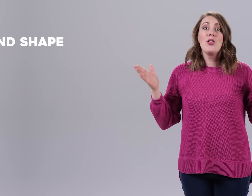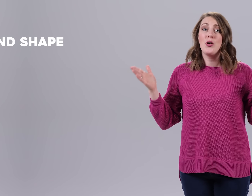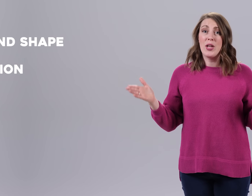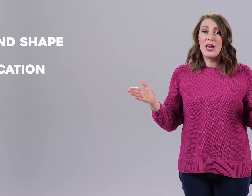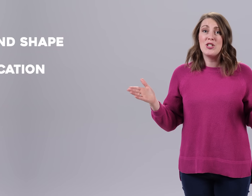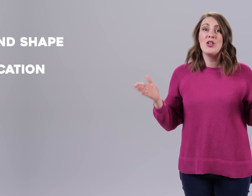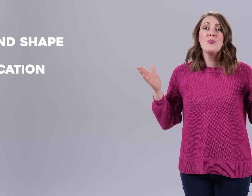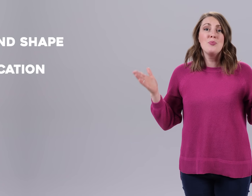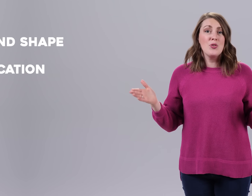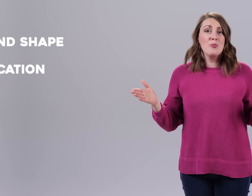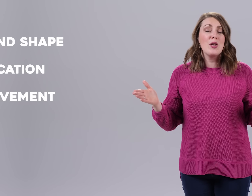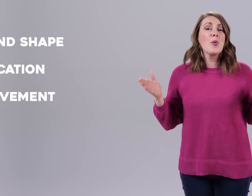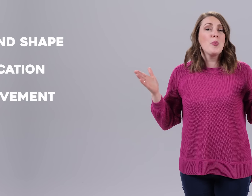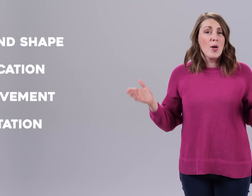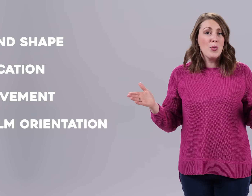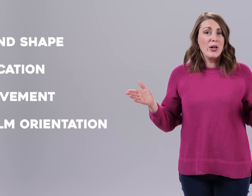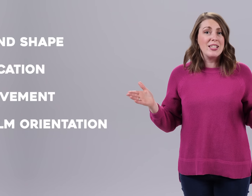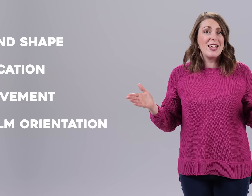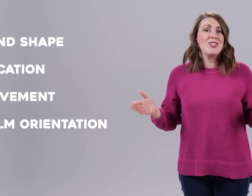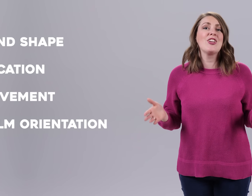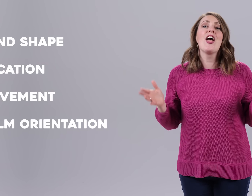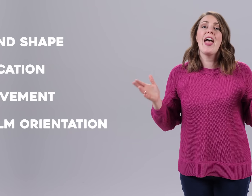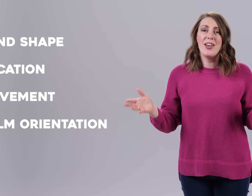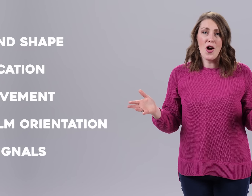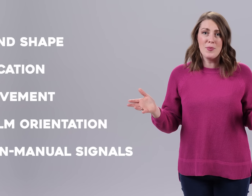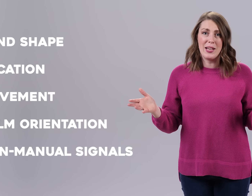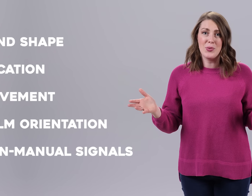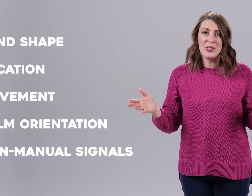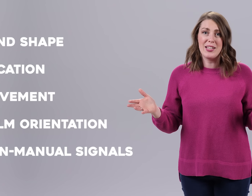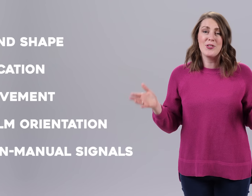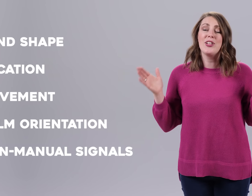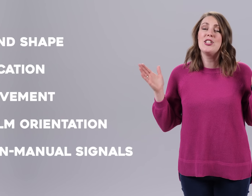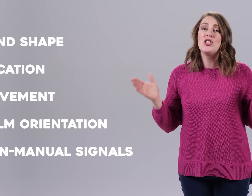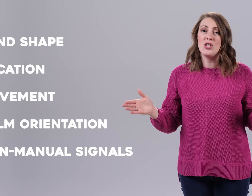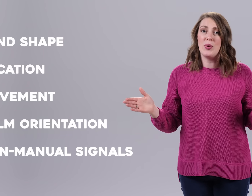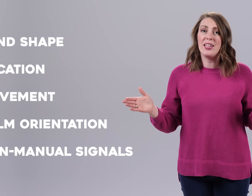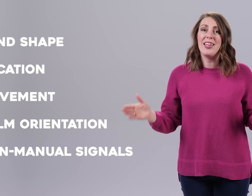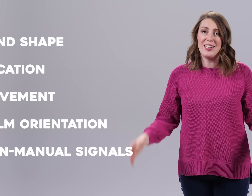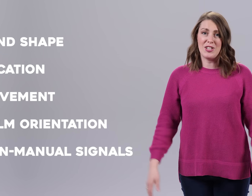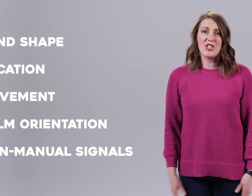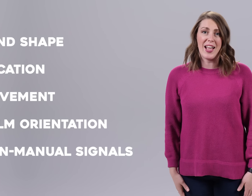location, movement, palm orientation and non-manual signal is doing in each sign.